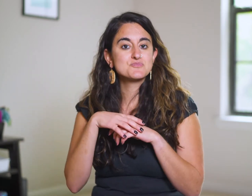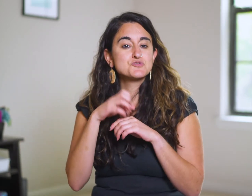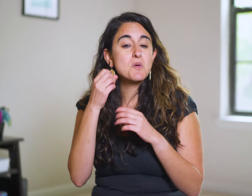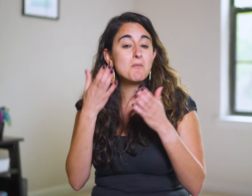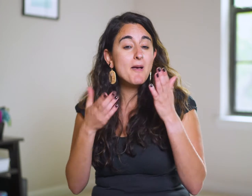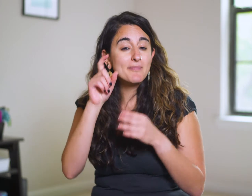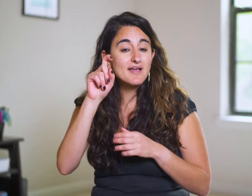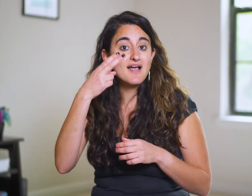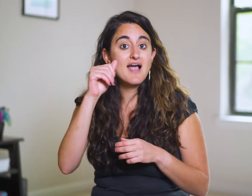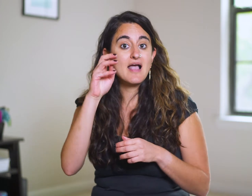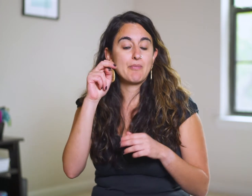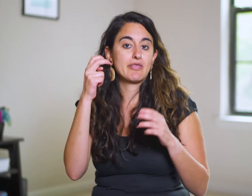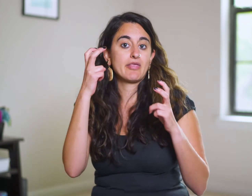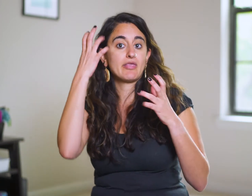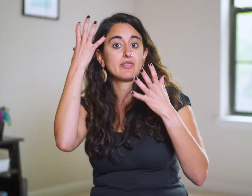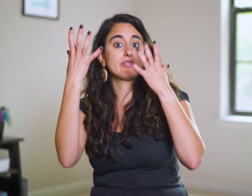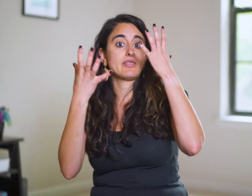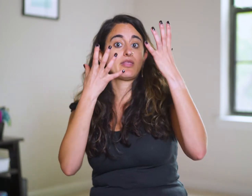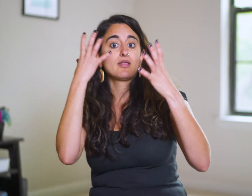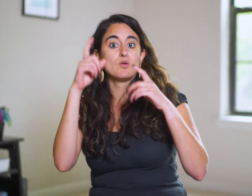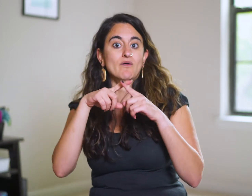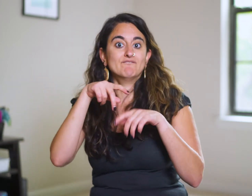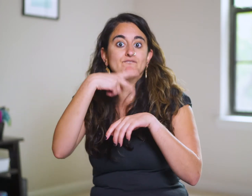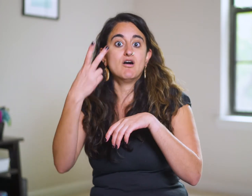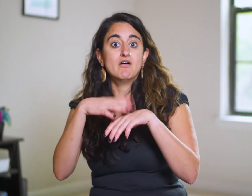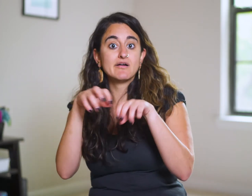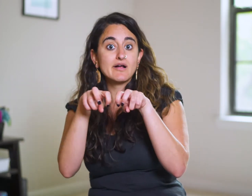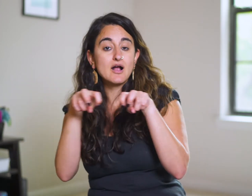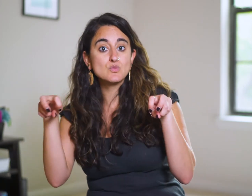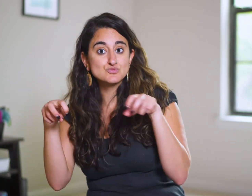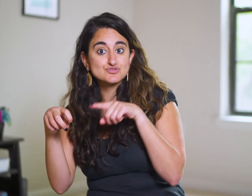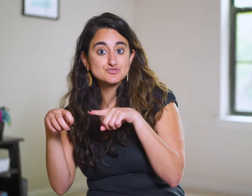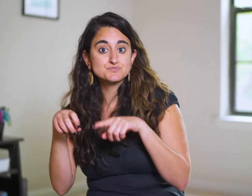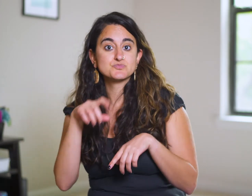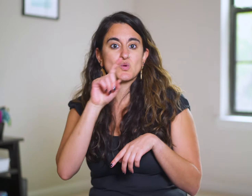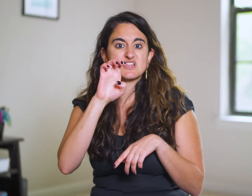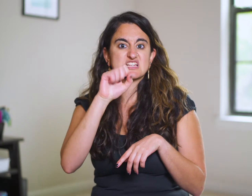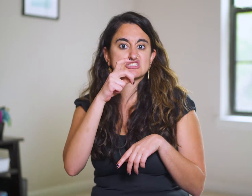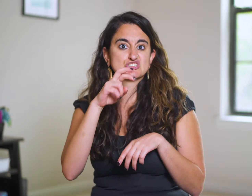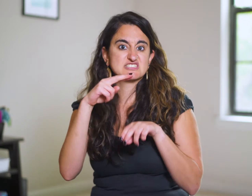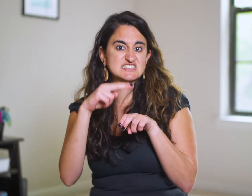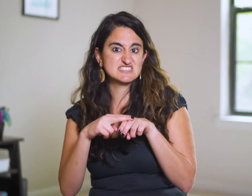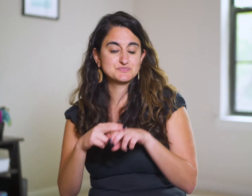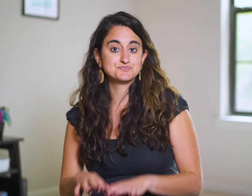so perhaps Haman is tipsy when he falls on the couch where Esther is seated.